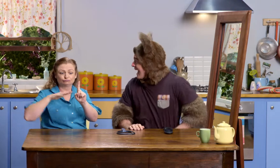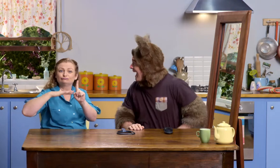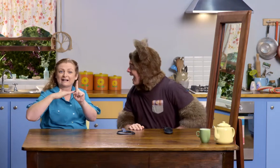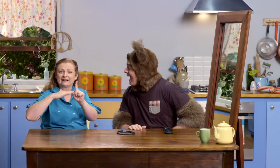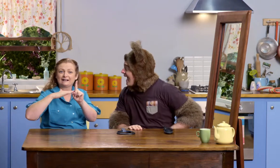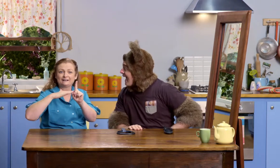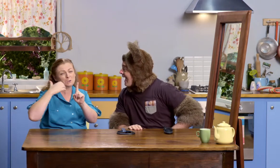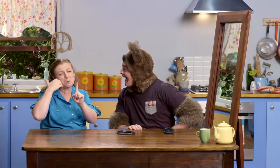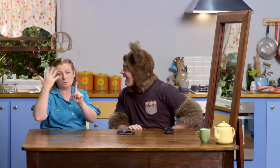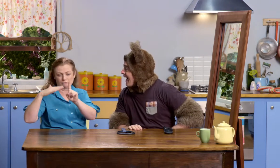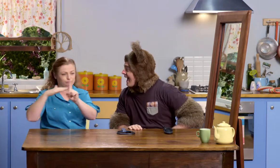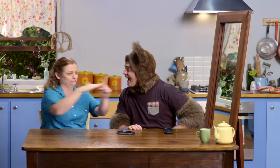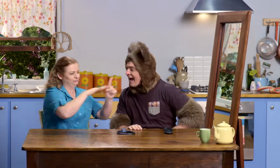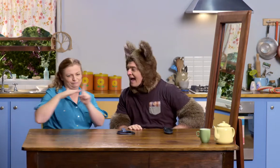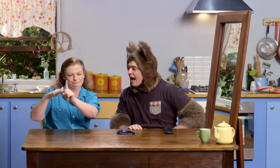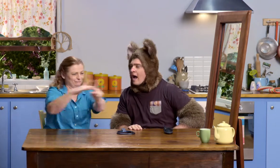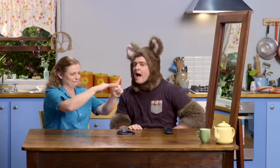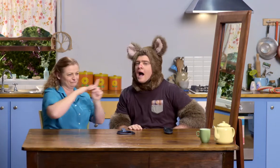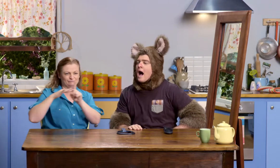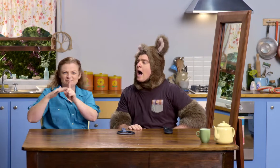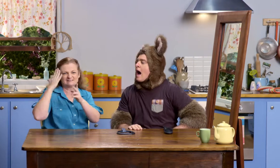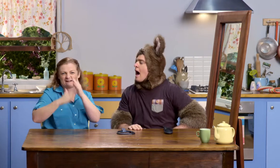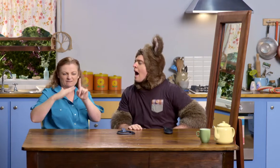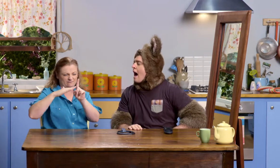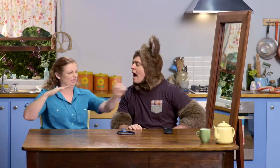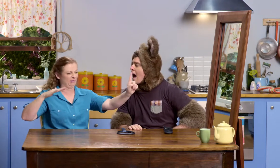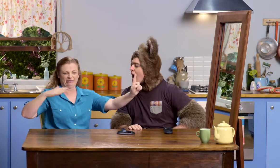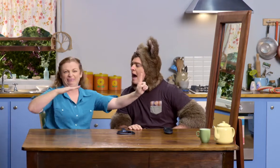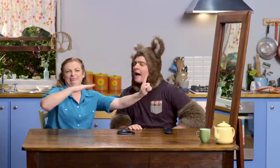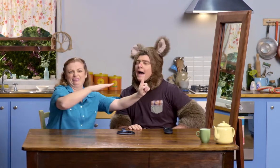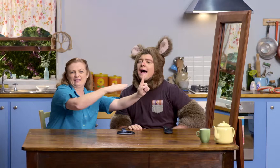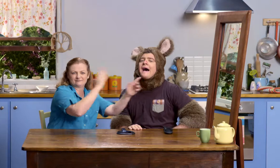You can never outrun your shadow, can you? It's always there.